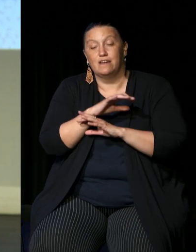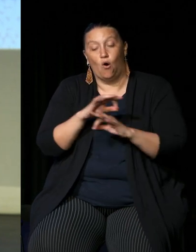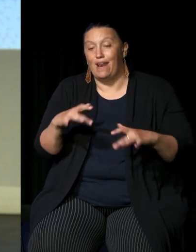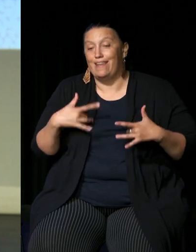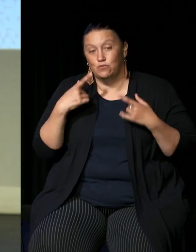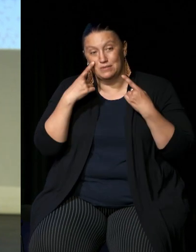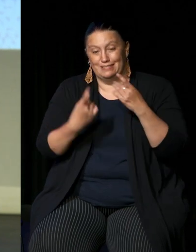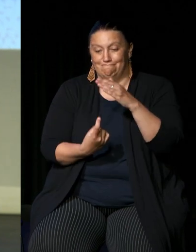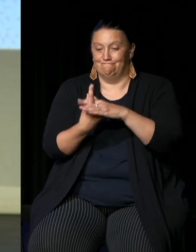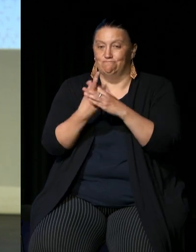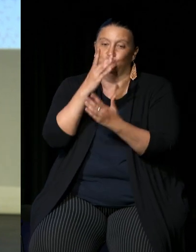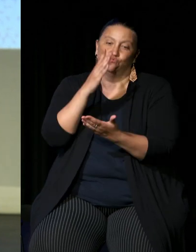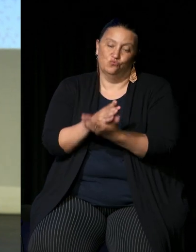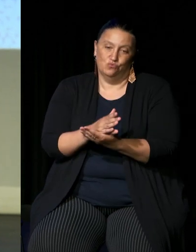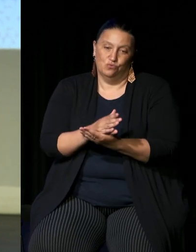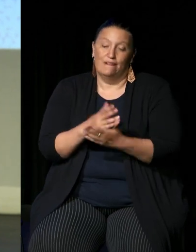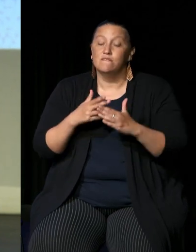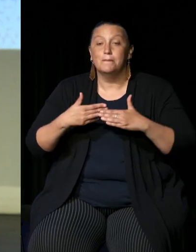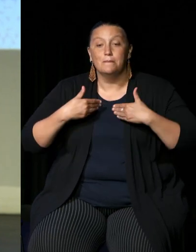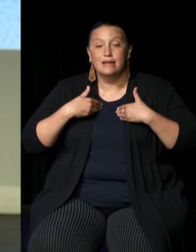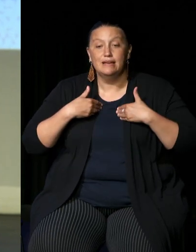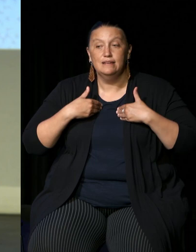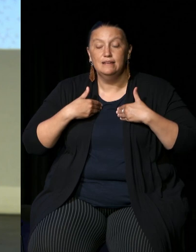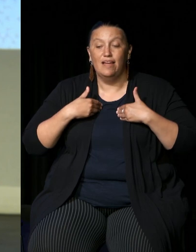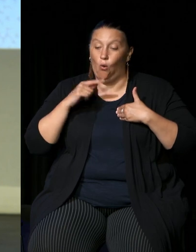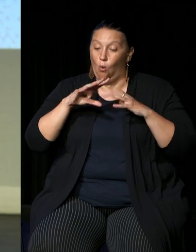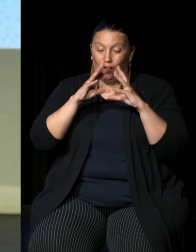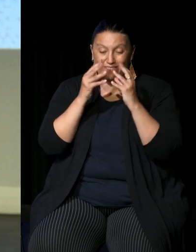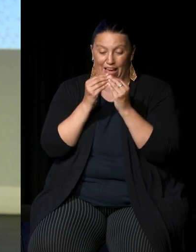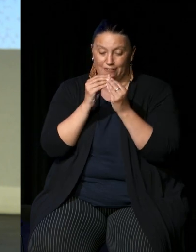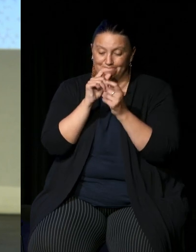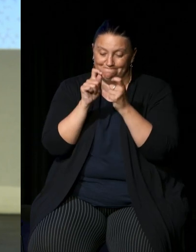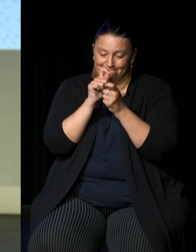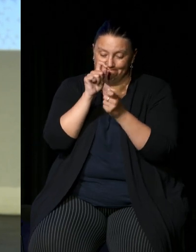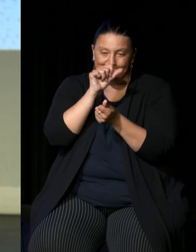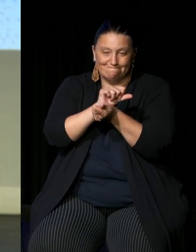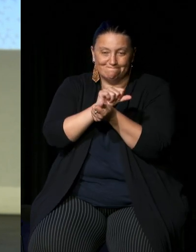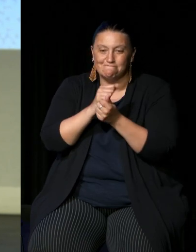realized and so for me it's very bound up in my family the people I've known the movement